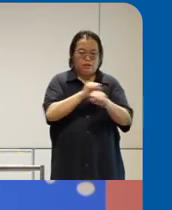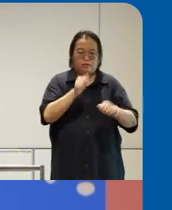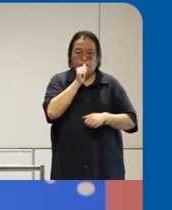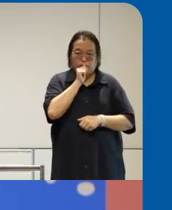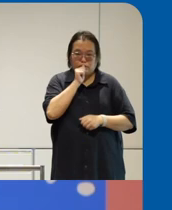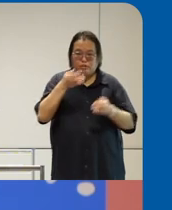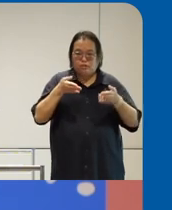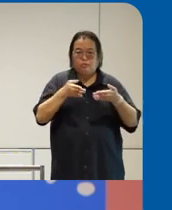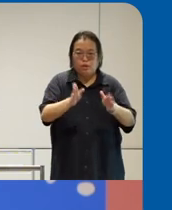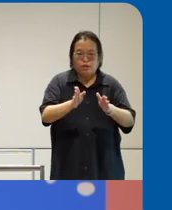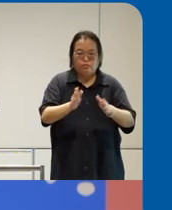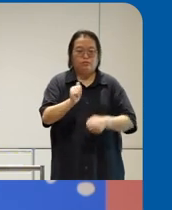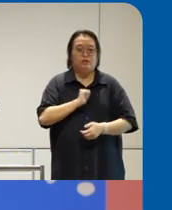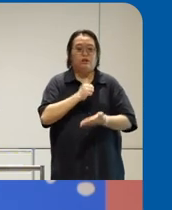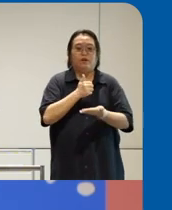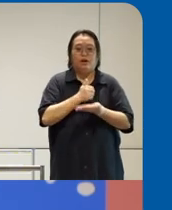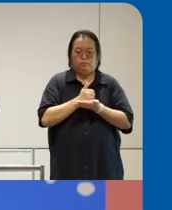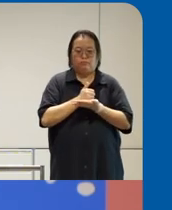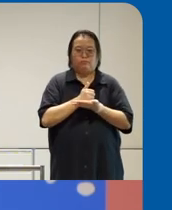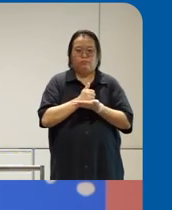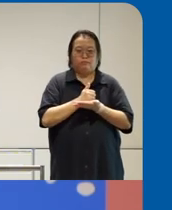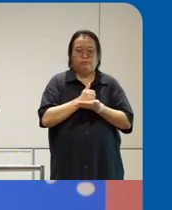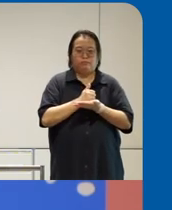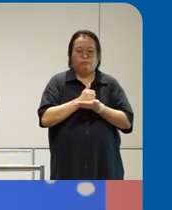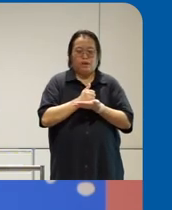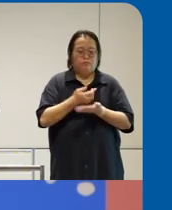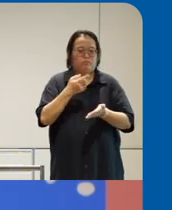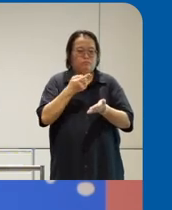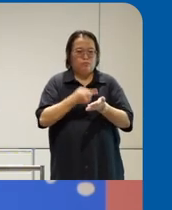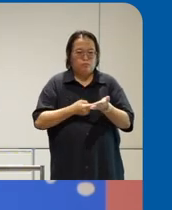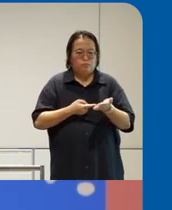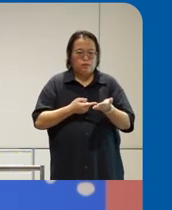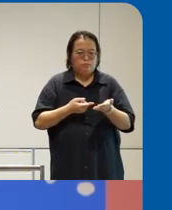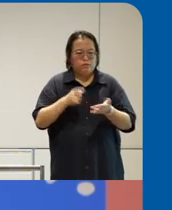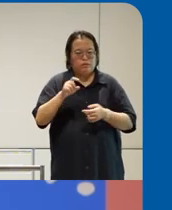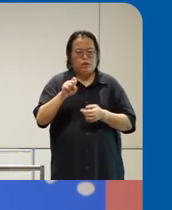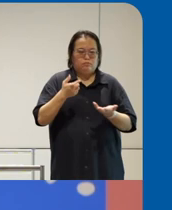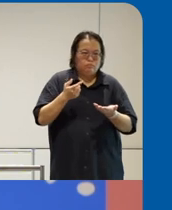self-help themselves to understand uh what's the state of accessibility on their website um you